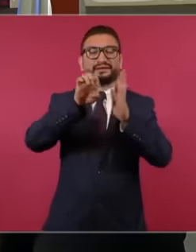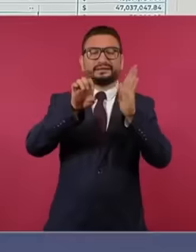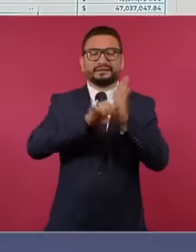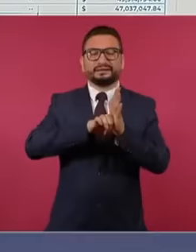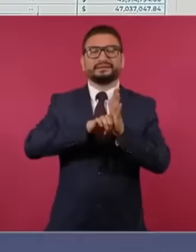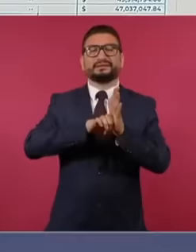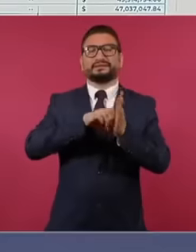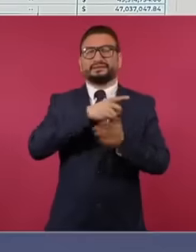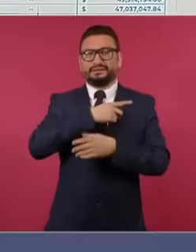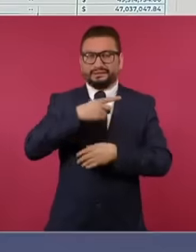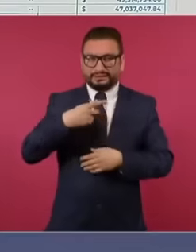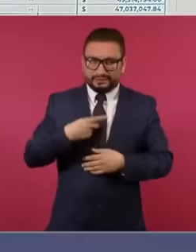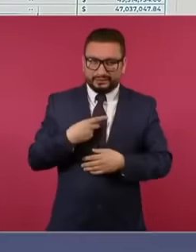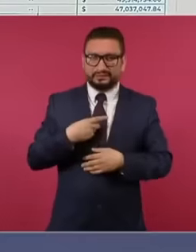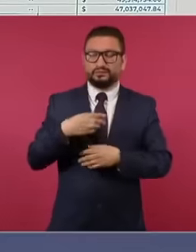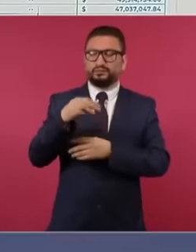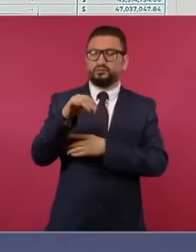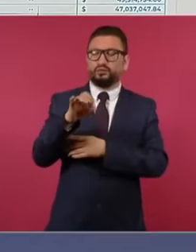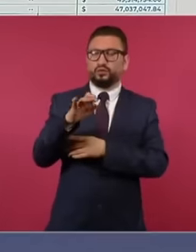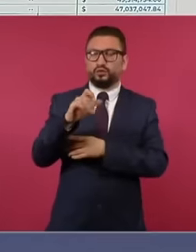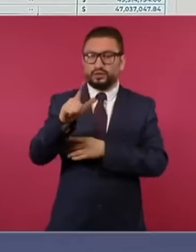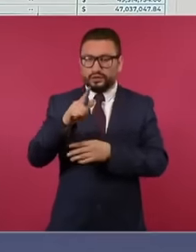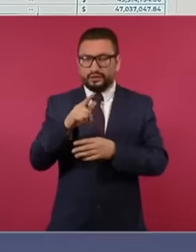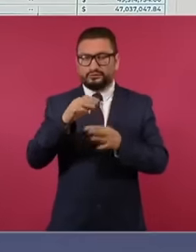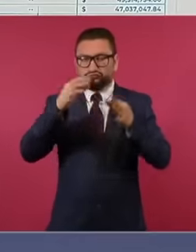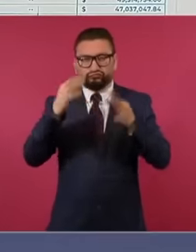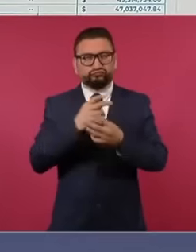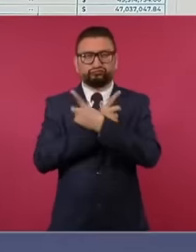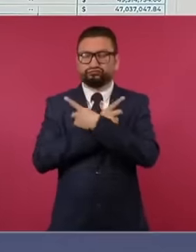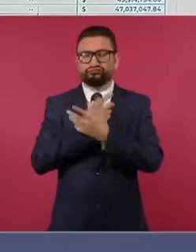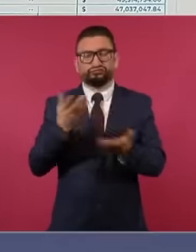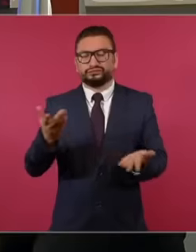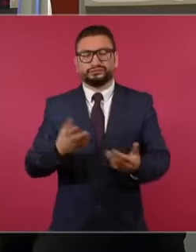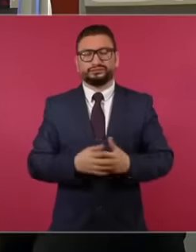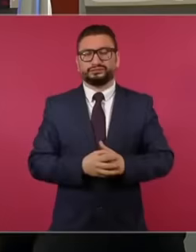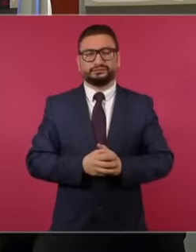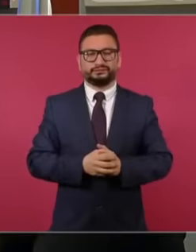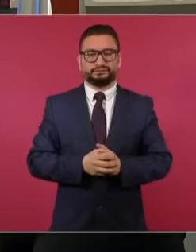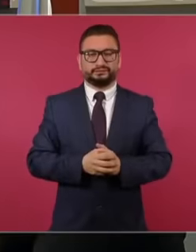morality